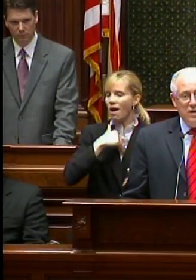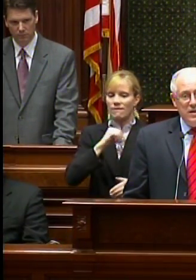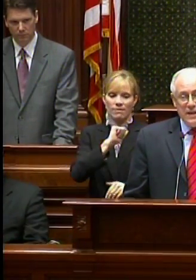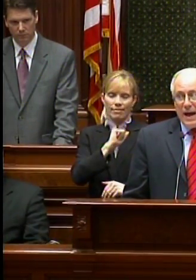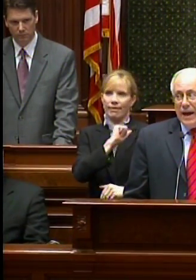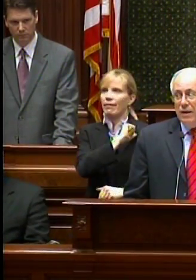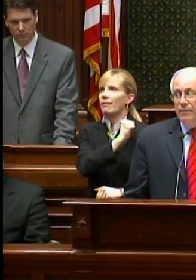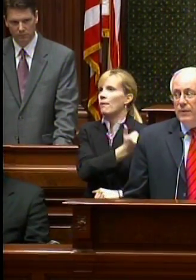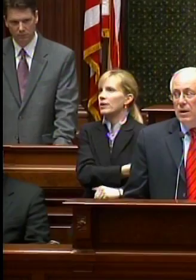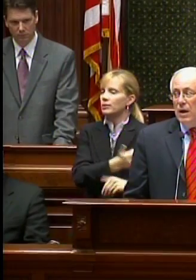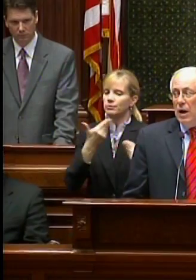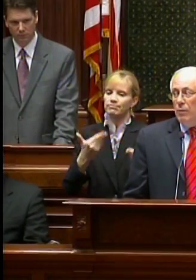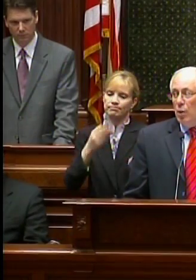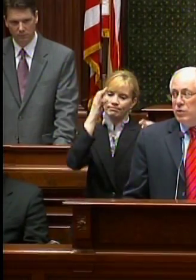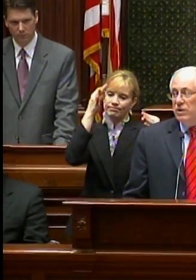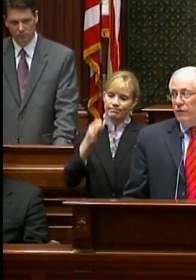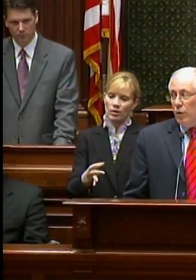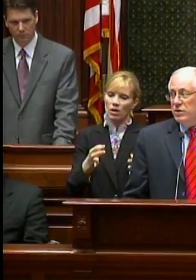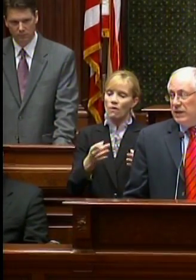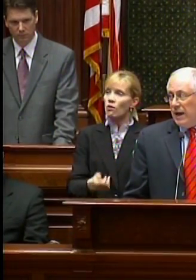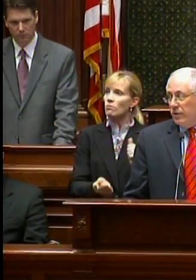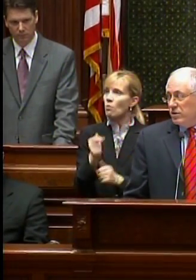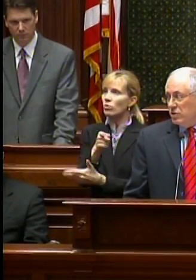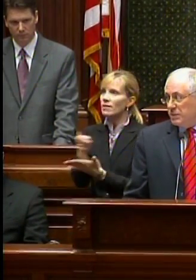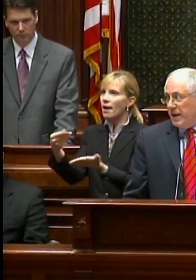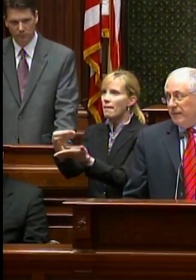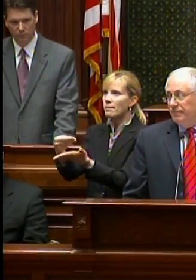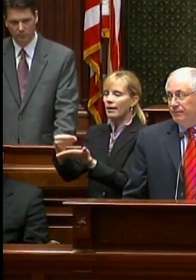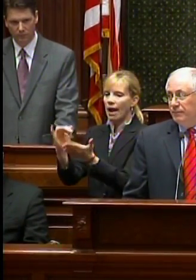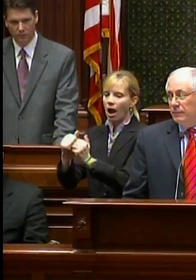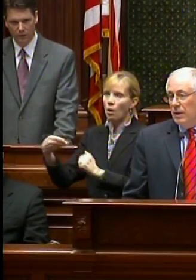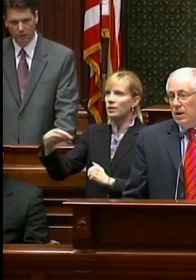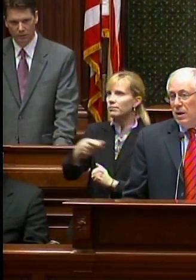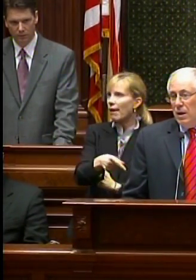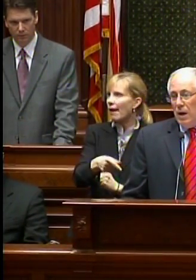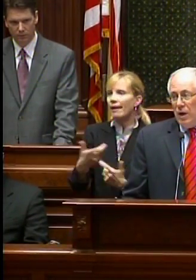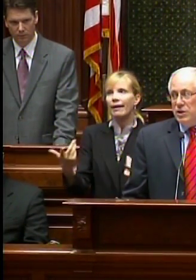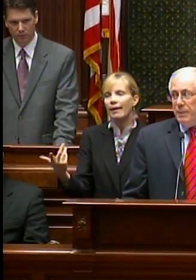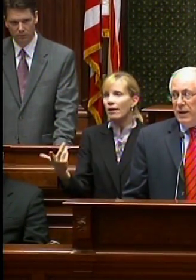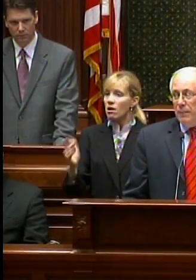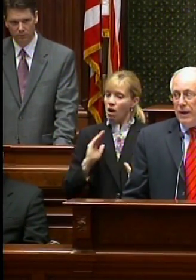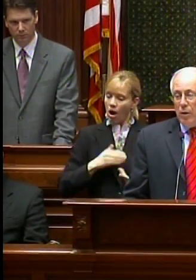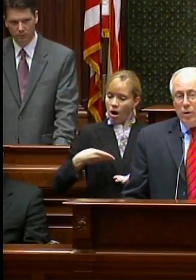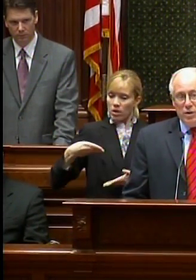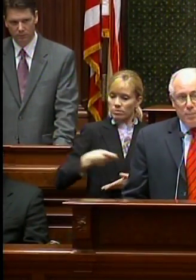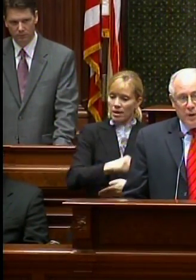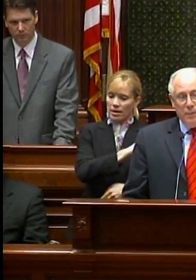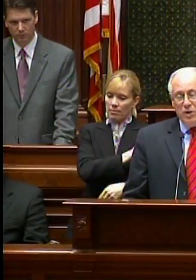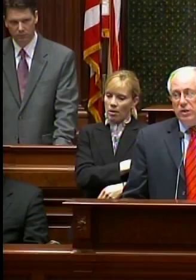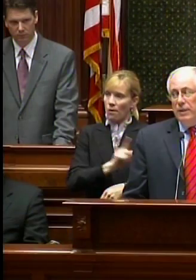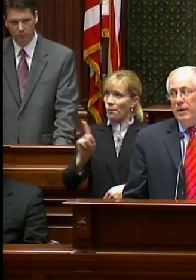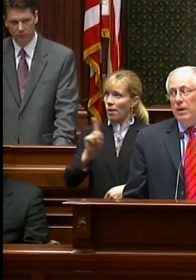decide how most of those dollars are spent. Our spending power is pretty much limited